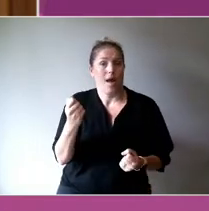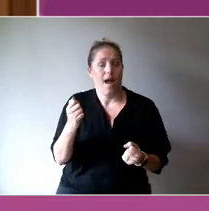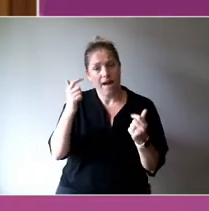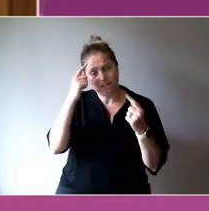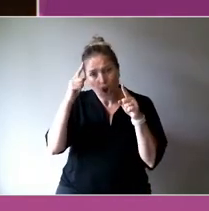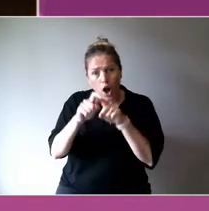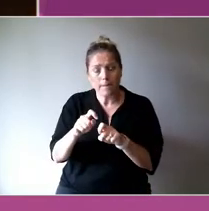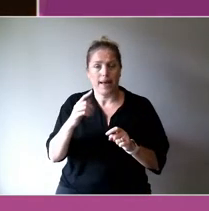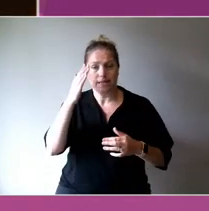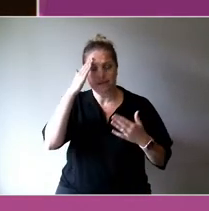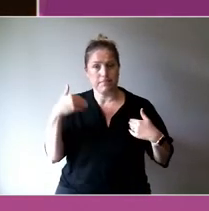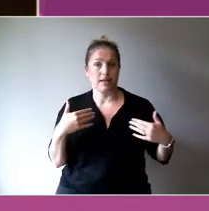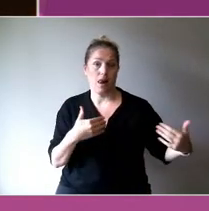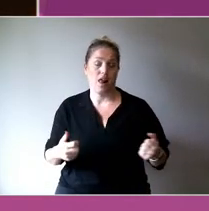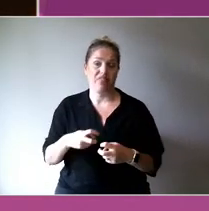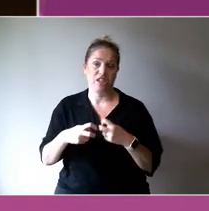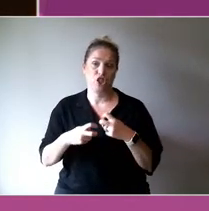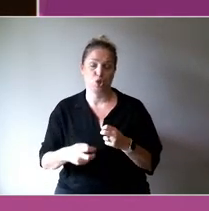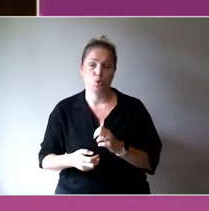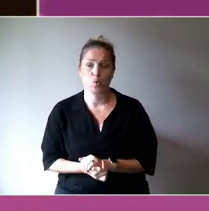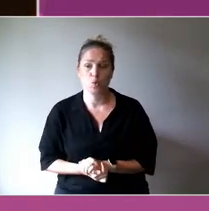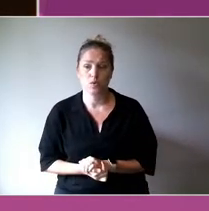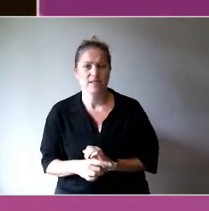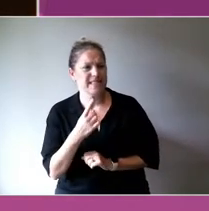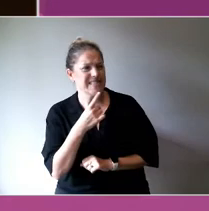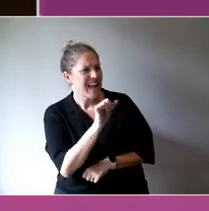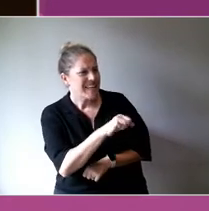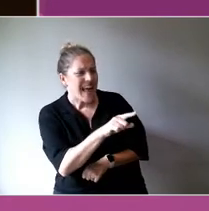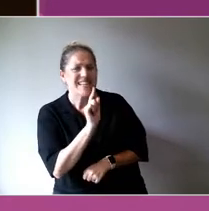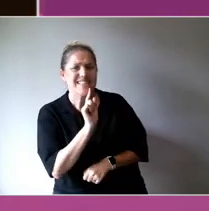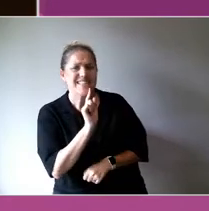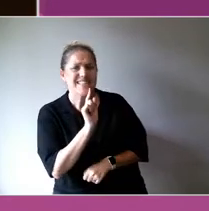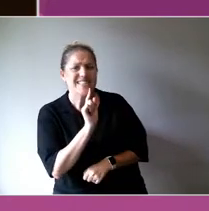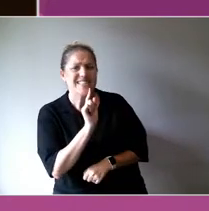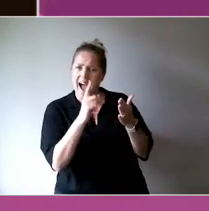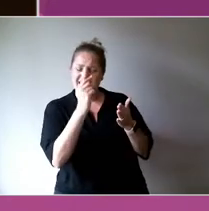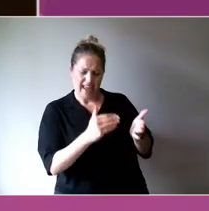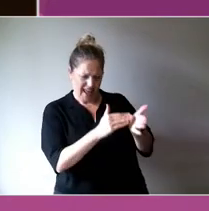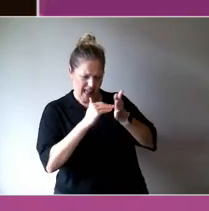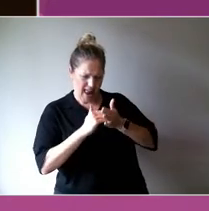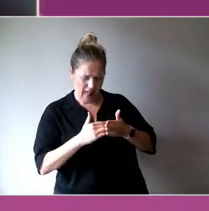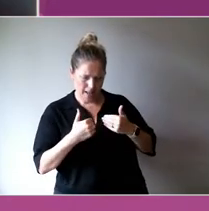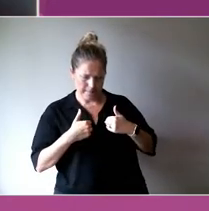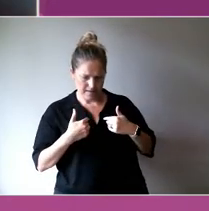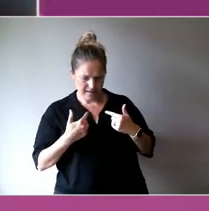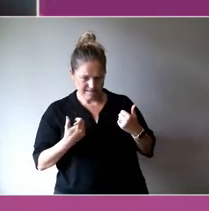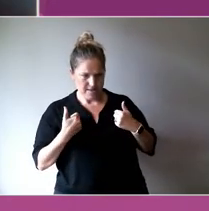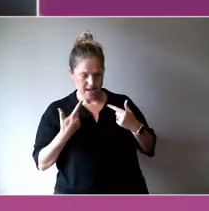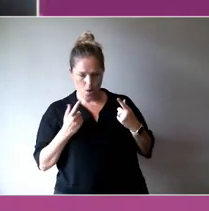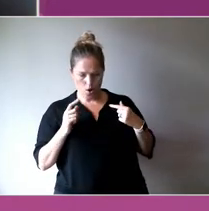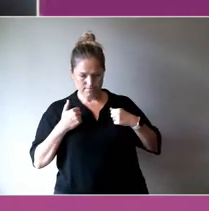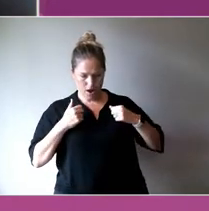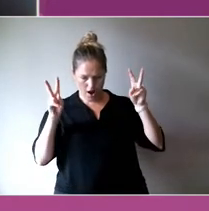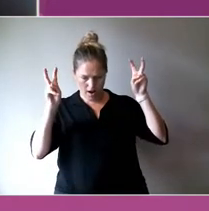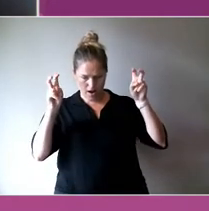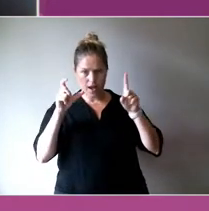Arts used to reinforce people's sense of self and confidence? Really defining themselves.